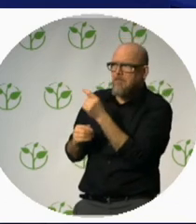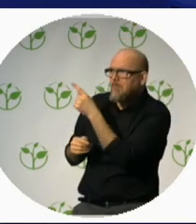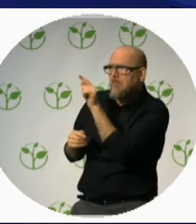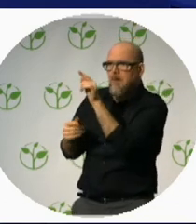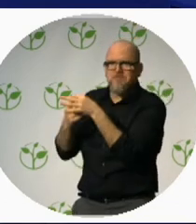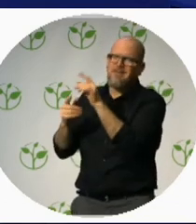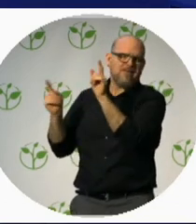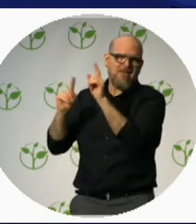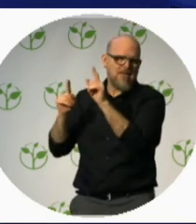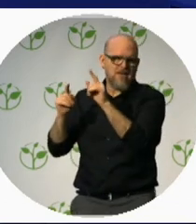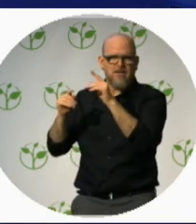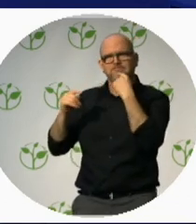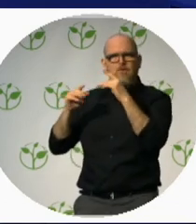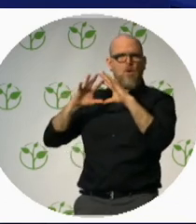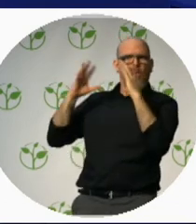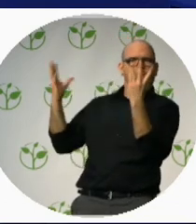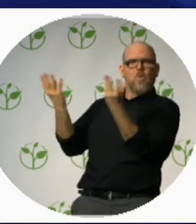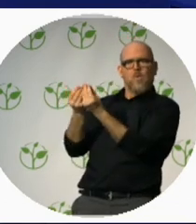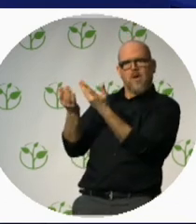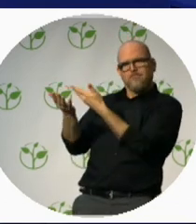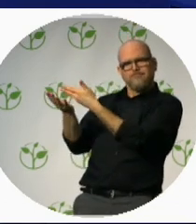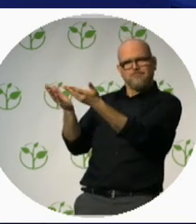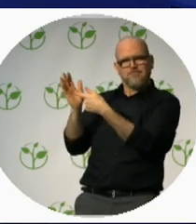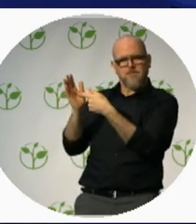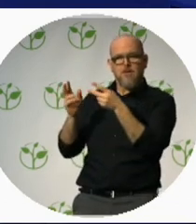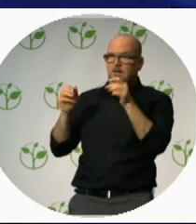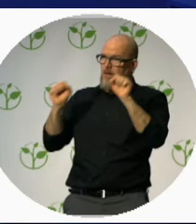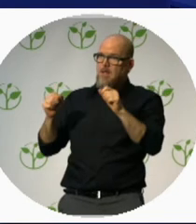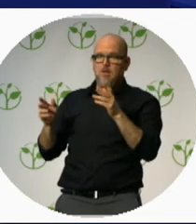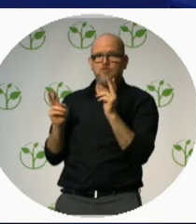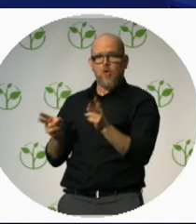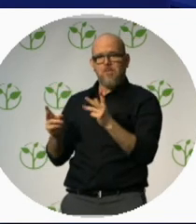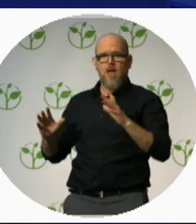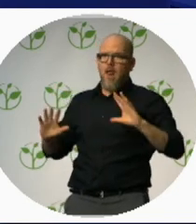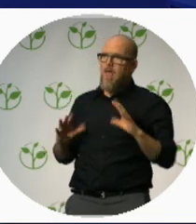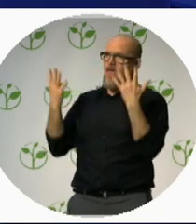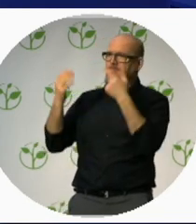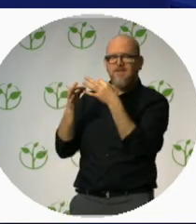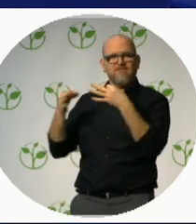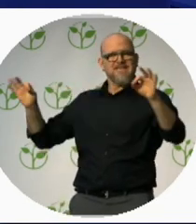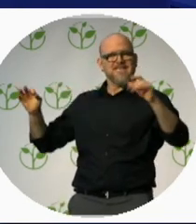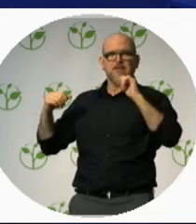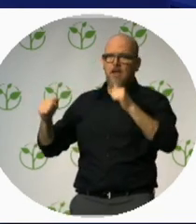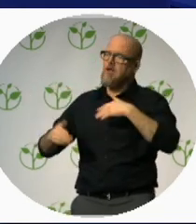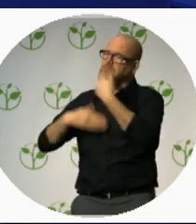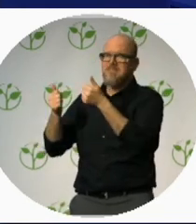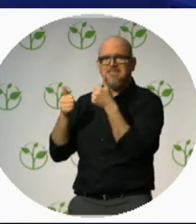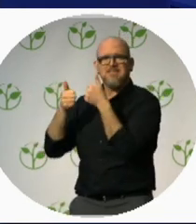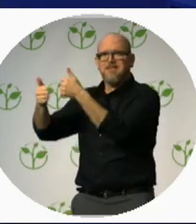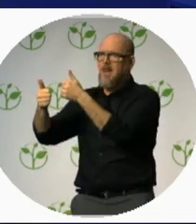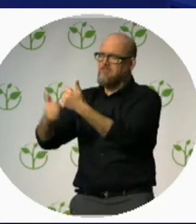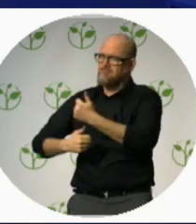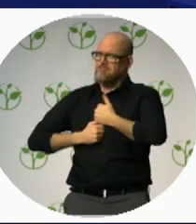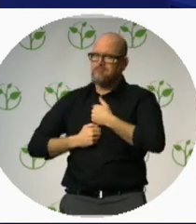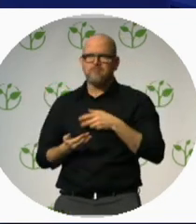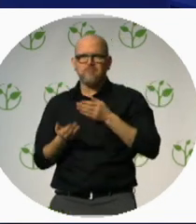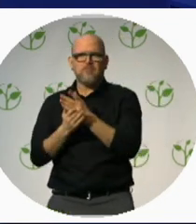about the ordinary – Just living freely, on our own terms and enjoying the beautiful